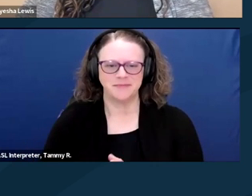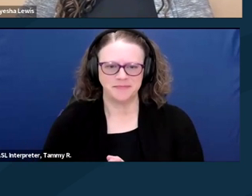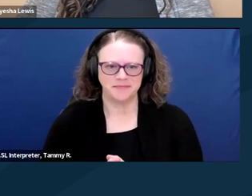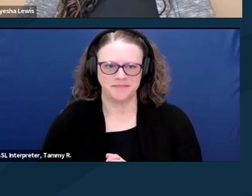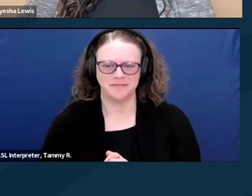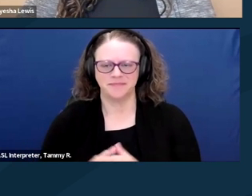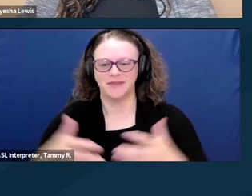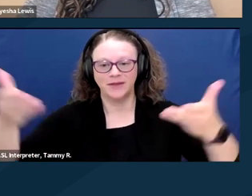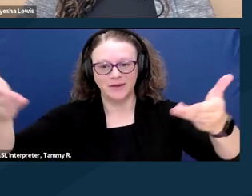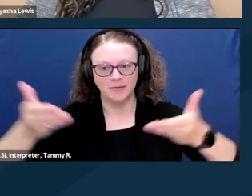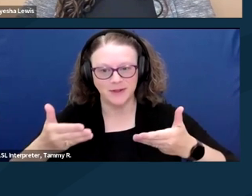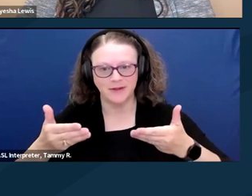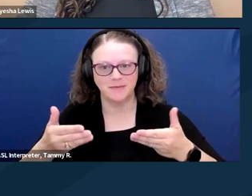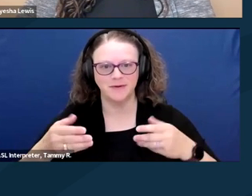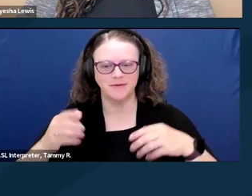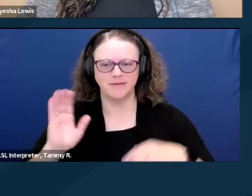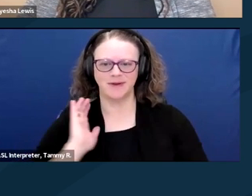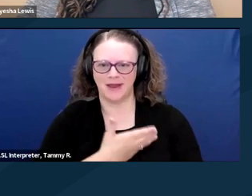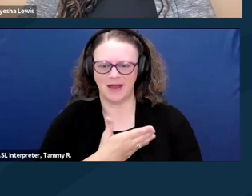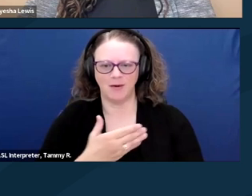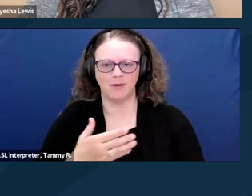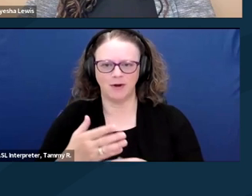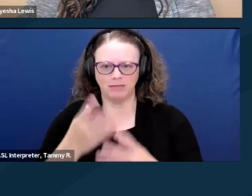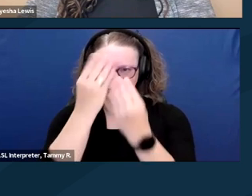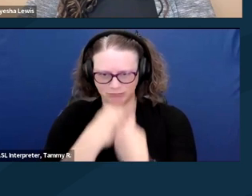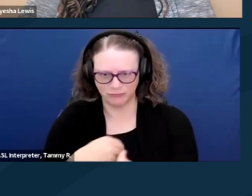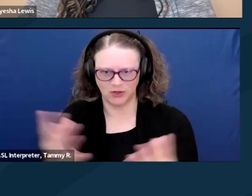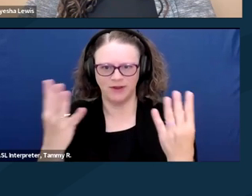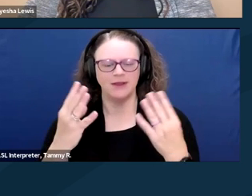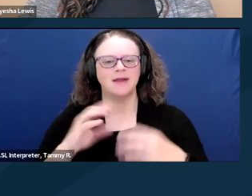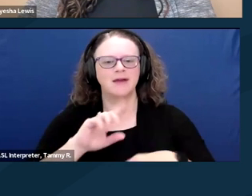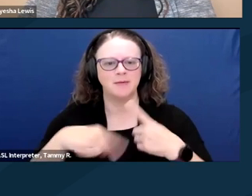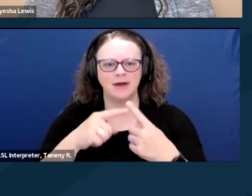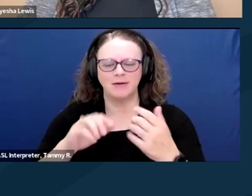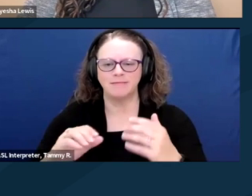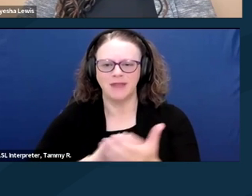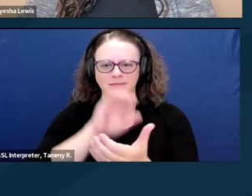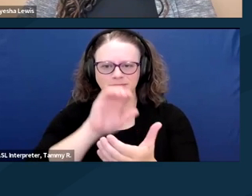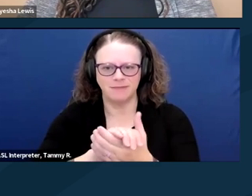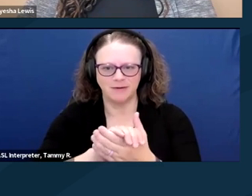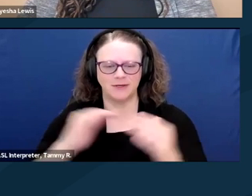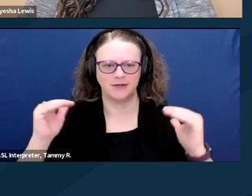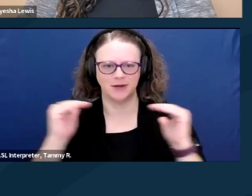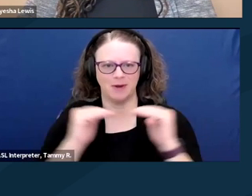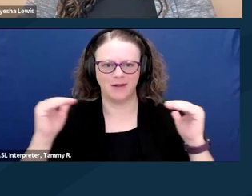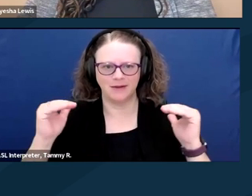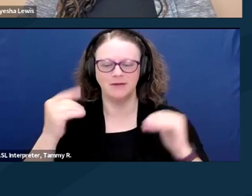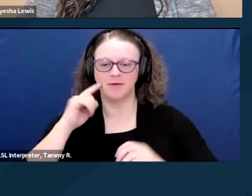Welcome to our briefing on "Marriage Equality for People with Disabilities: A Virtual Briefing on Personal Stories